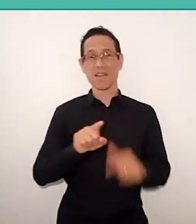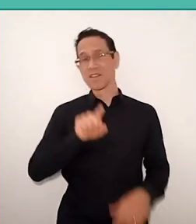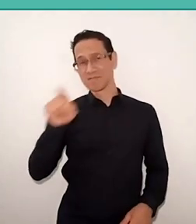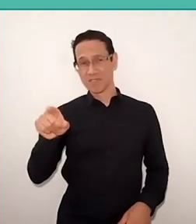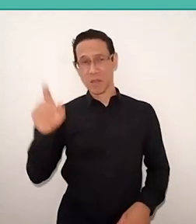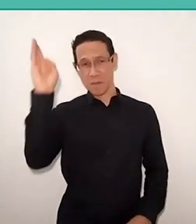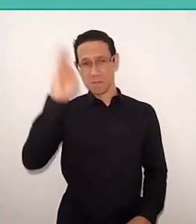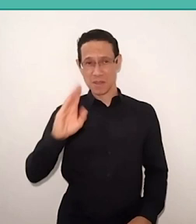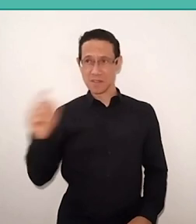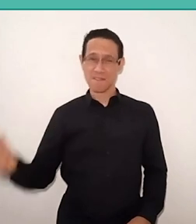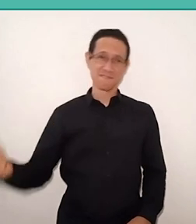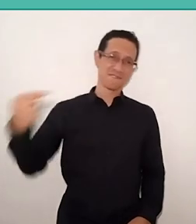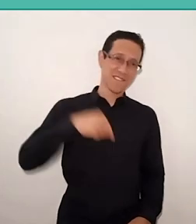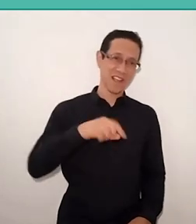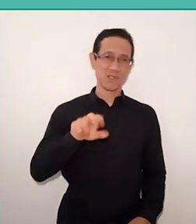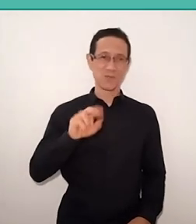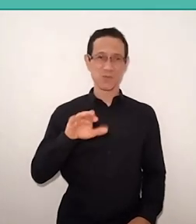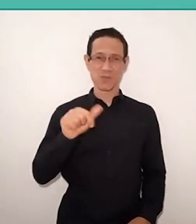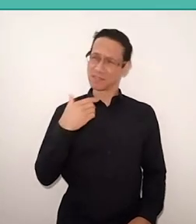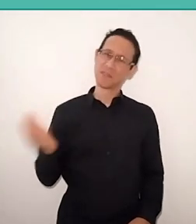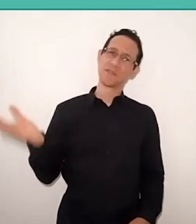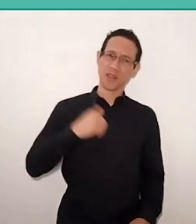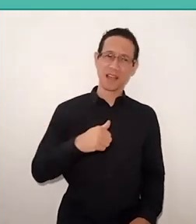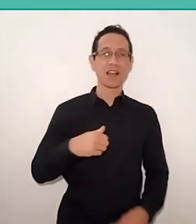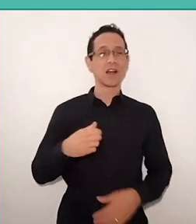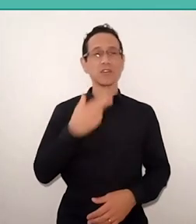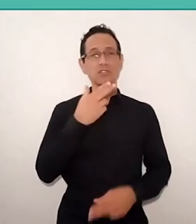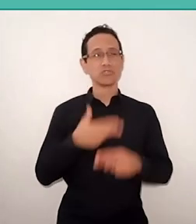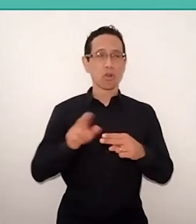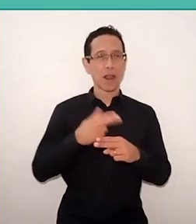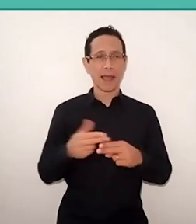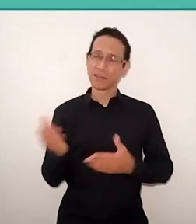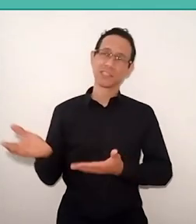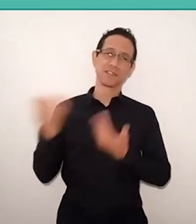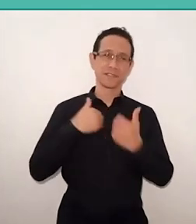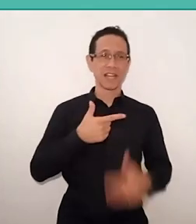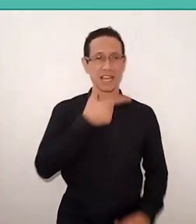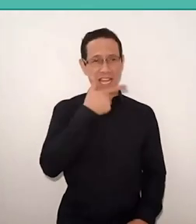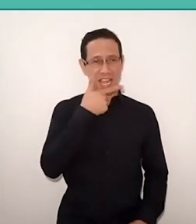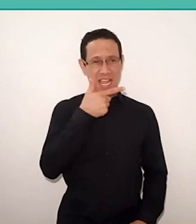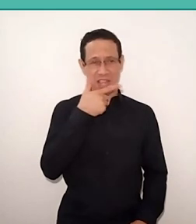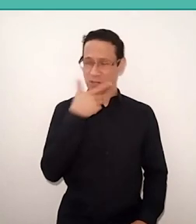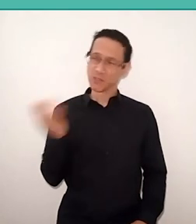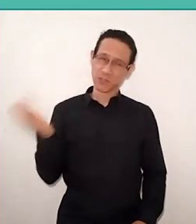imagine, in Switzerland, I asked for take rennet cheese, these things that Paulo…